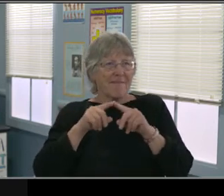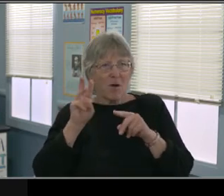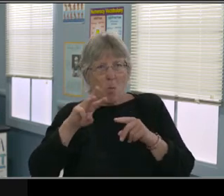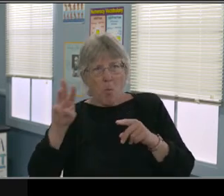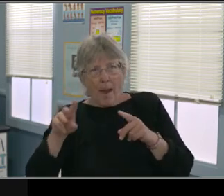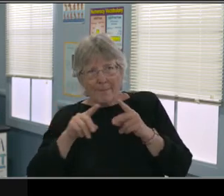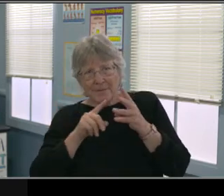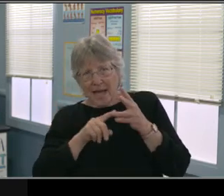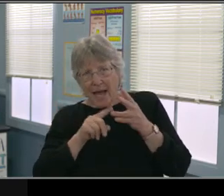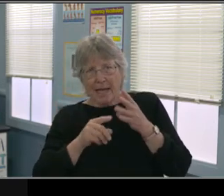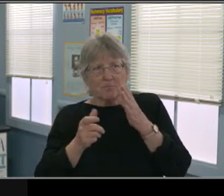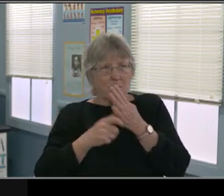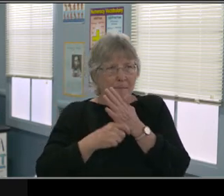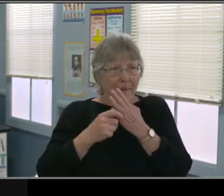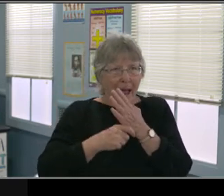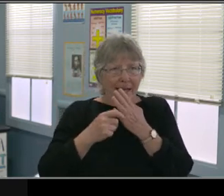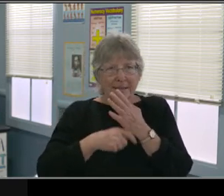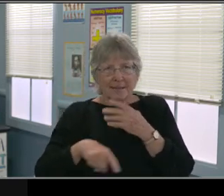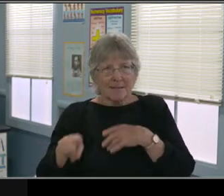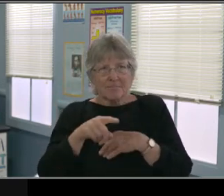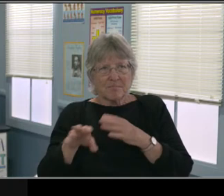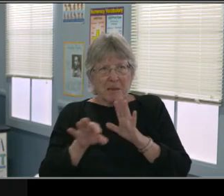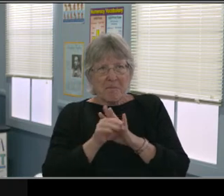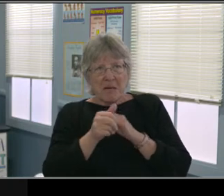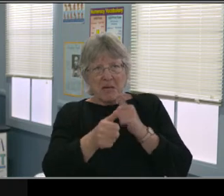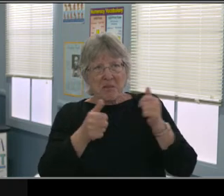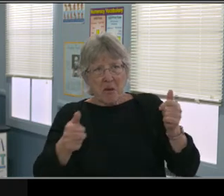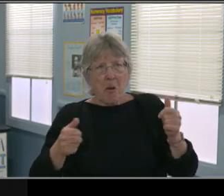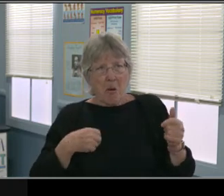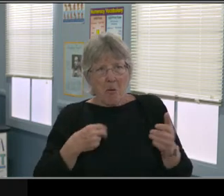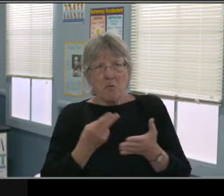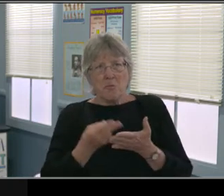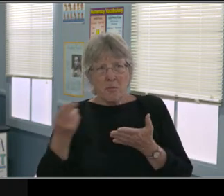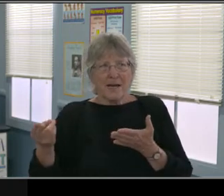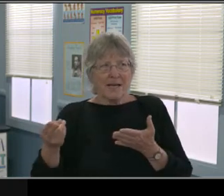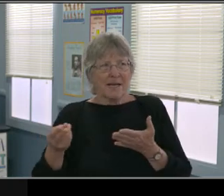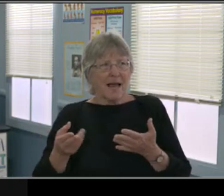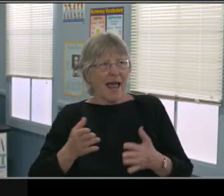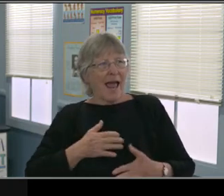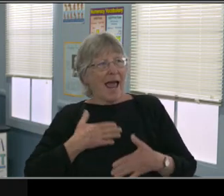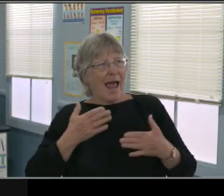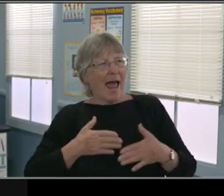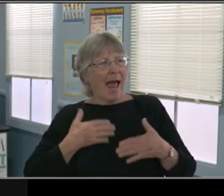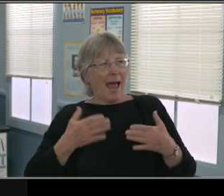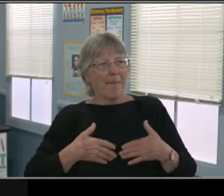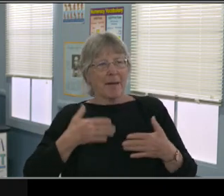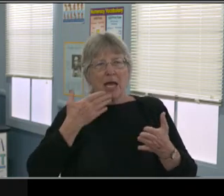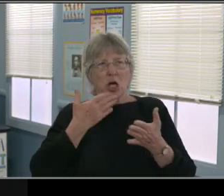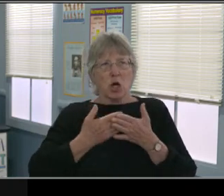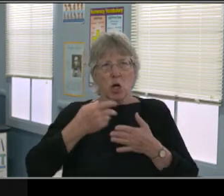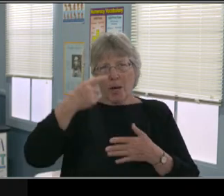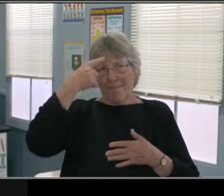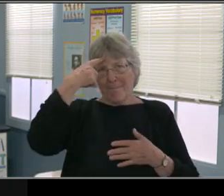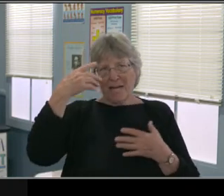What are we really trying to do as parents? And can we force our children to think or behave in a certain way?